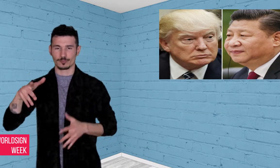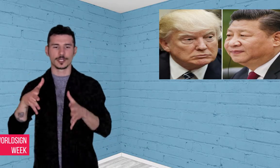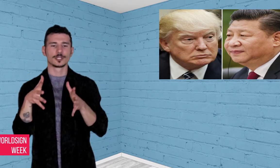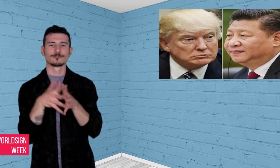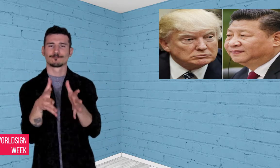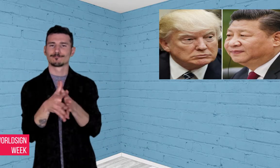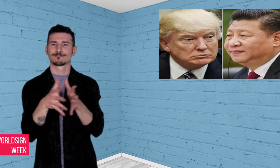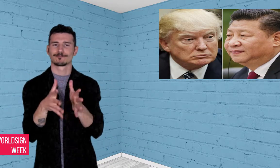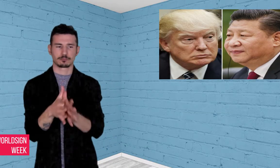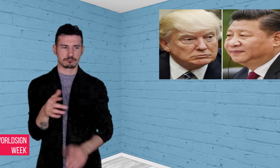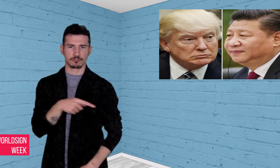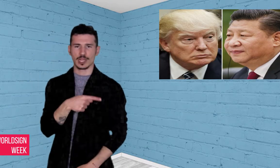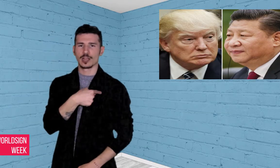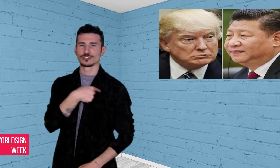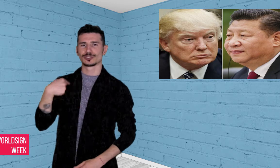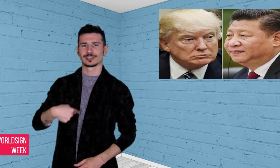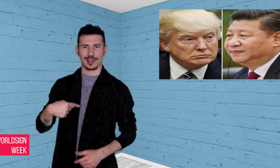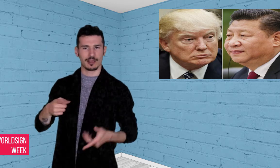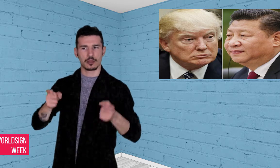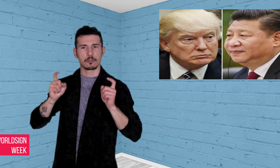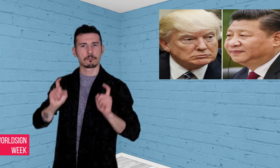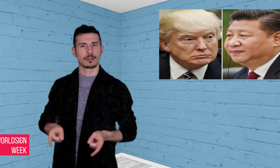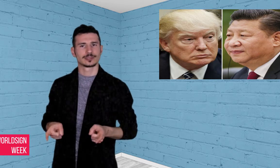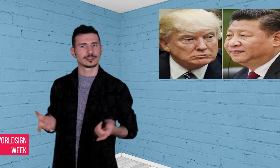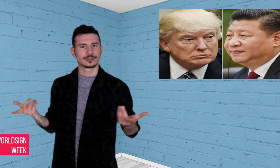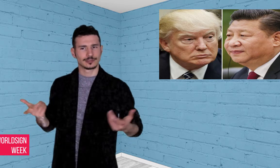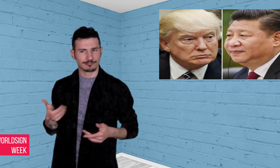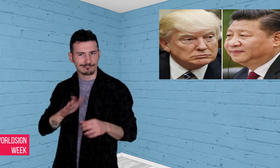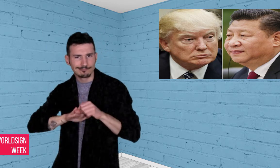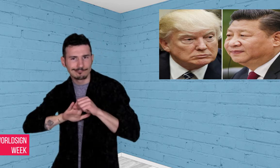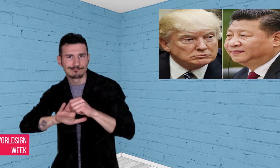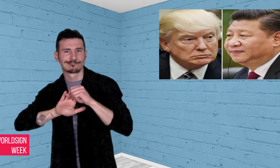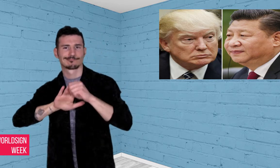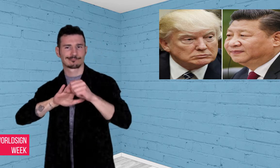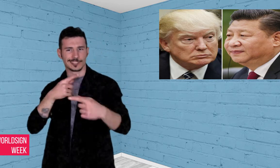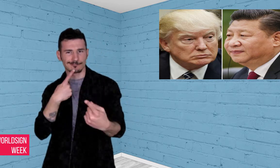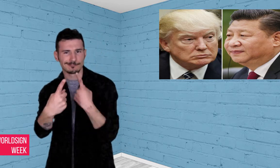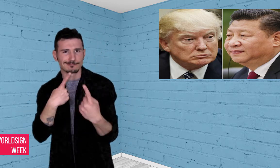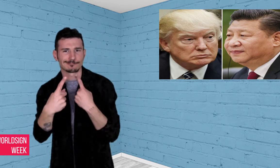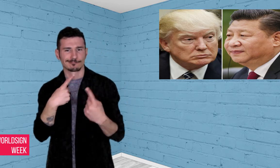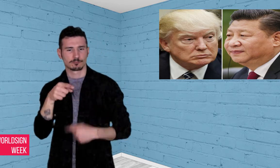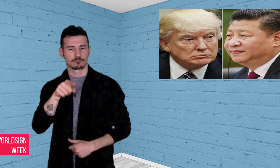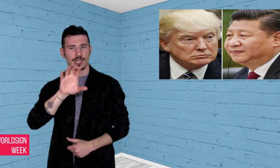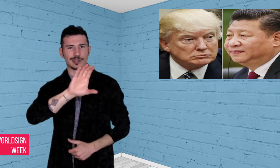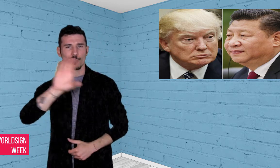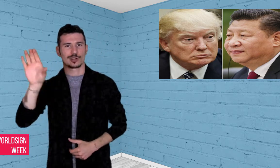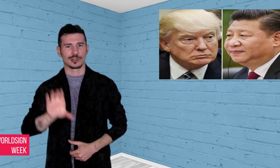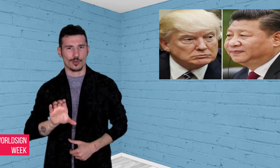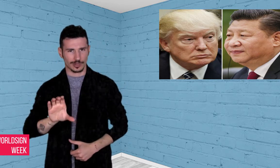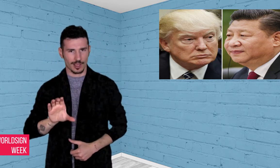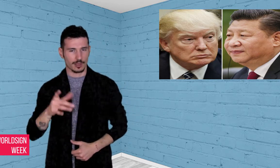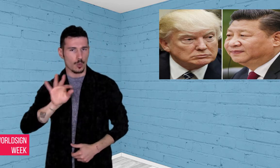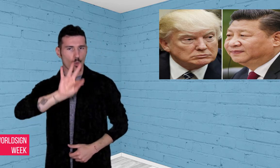China needs to put pressure on North